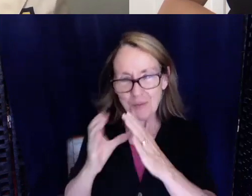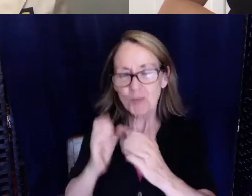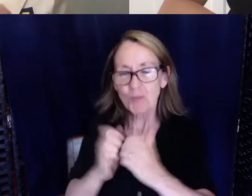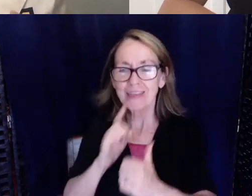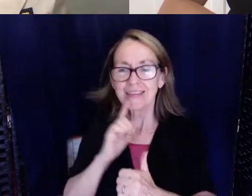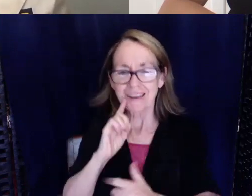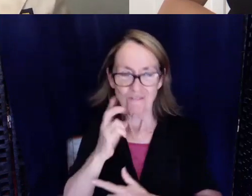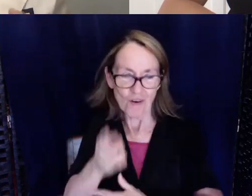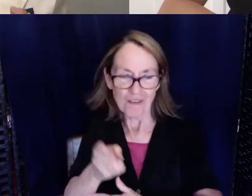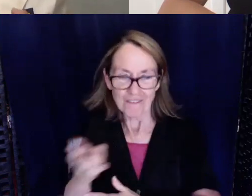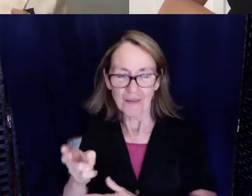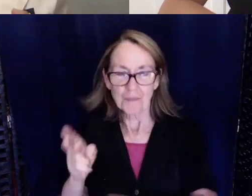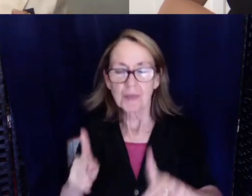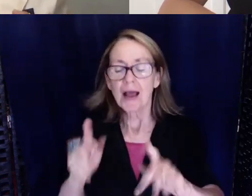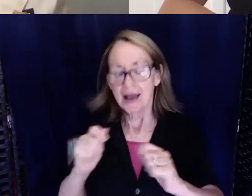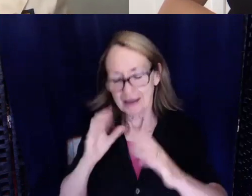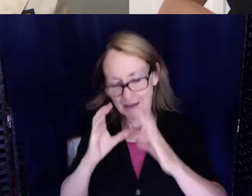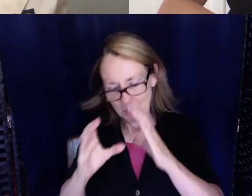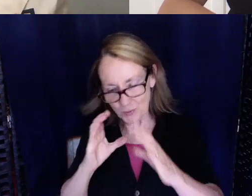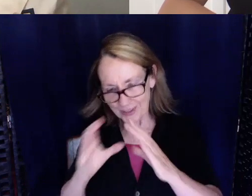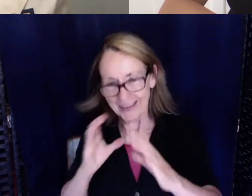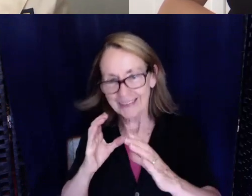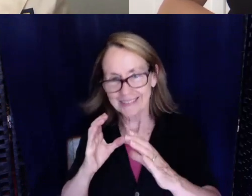communicate with them in that way and I can probably